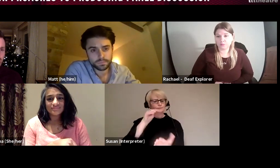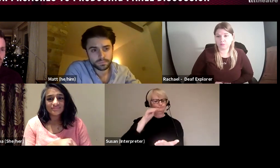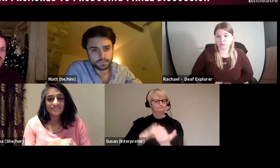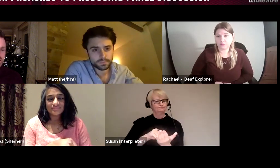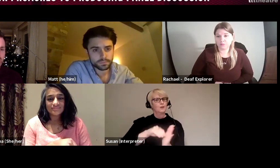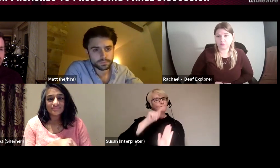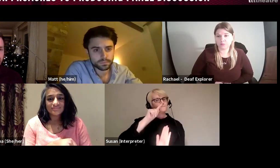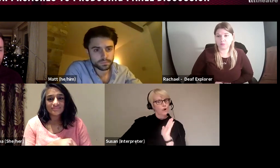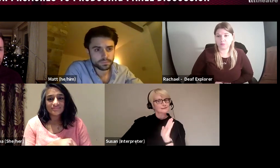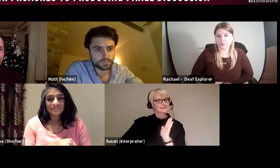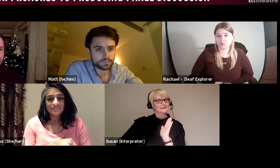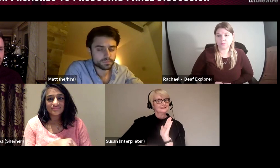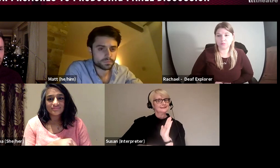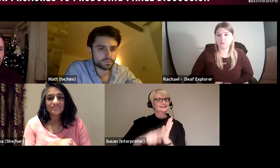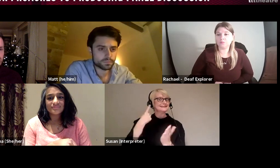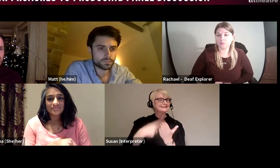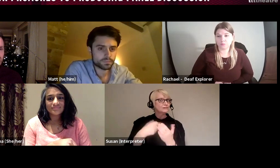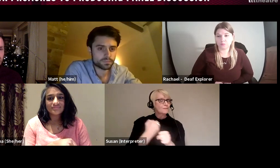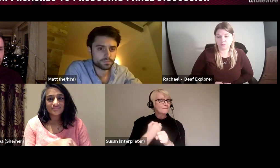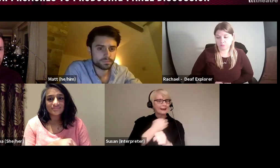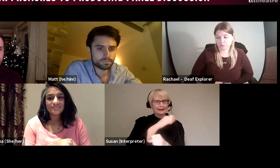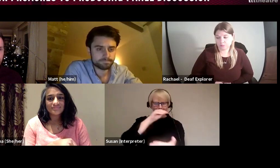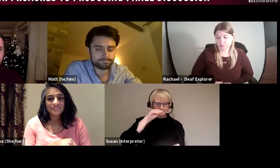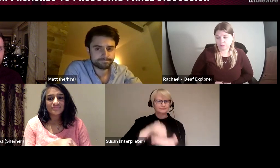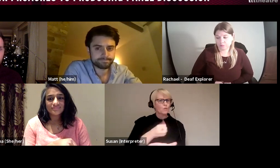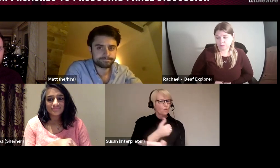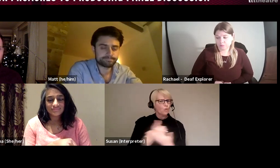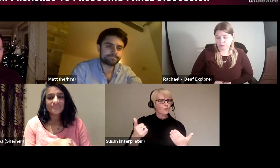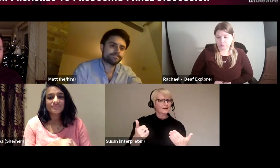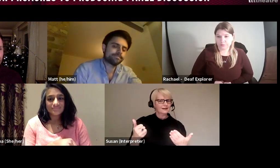decision making for Theatre organisations and funding bodies around the country.